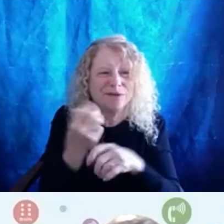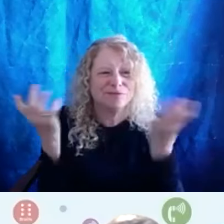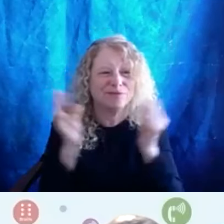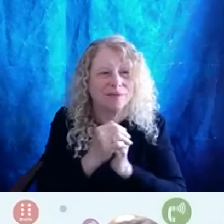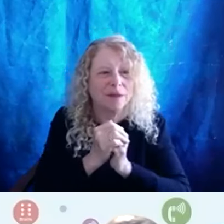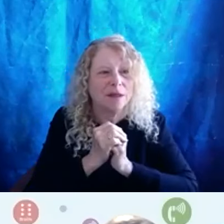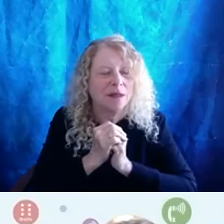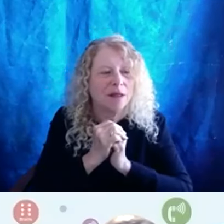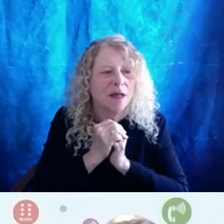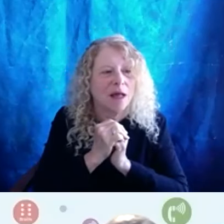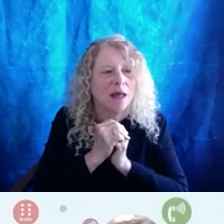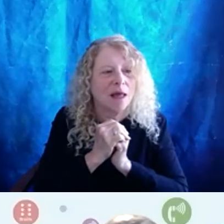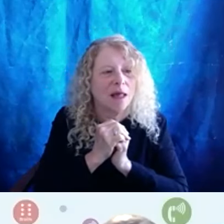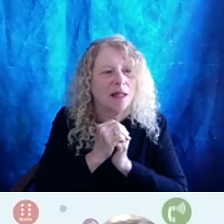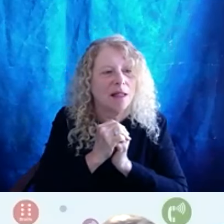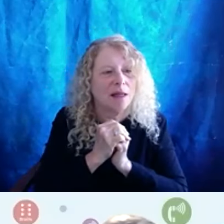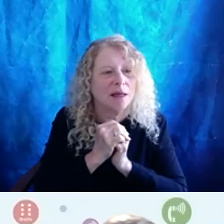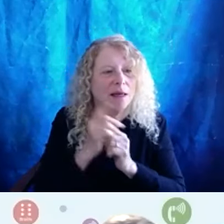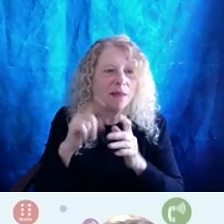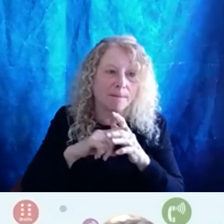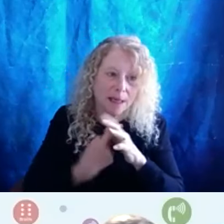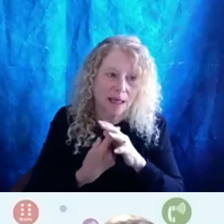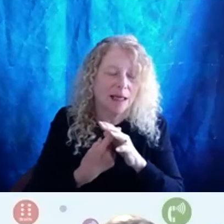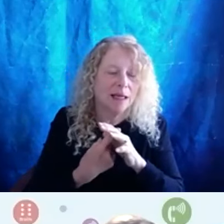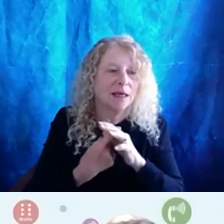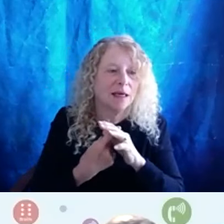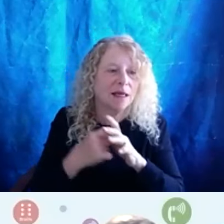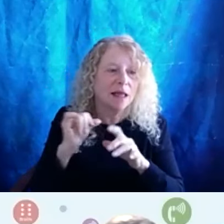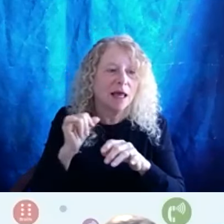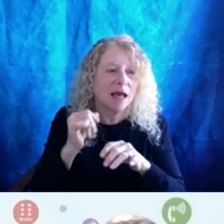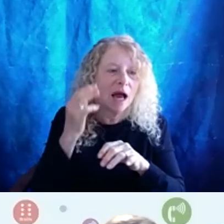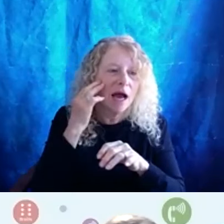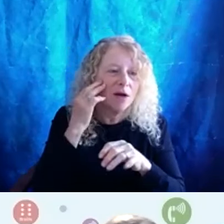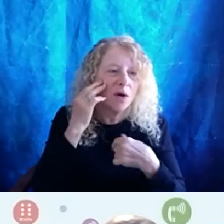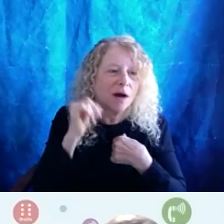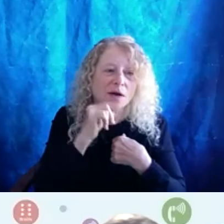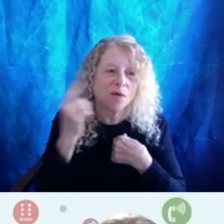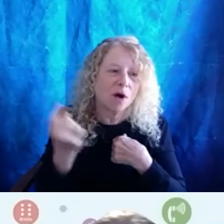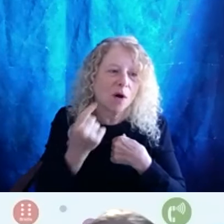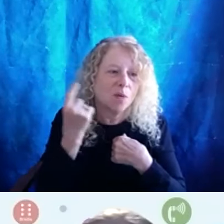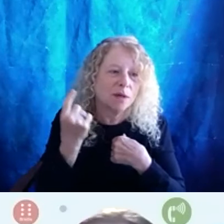you know, in the beginning. Like I know, like I don't always like put myself out there and say,